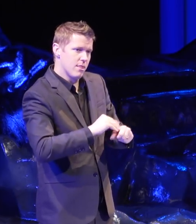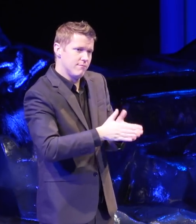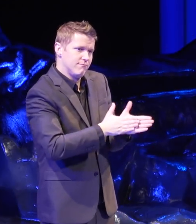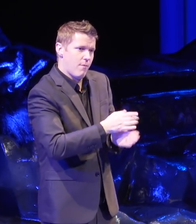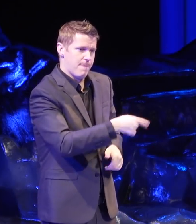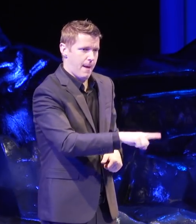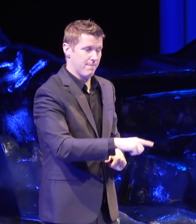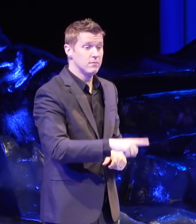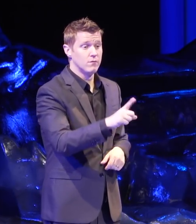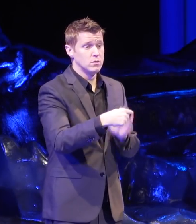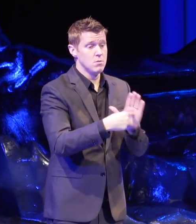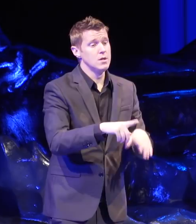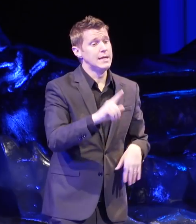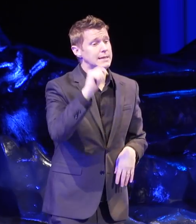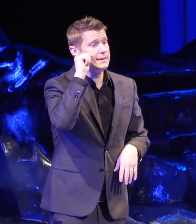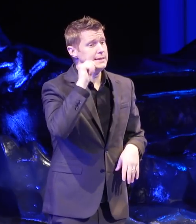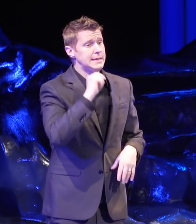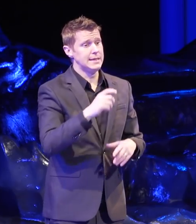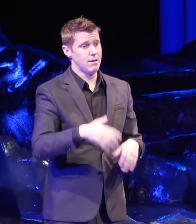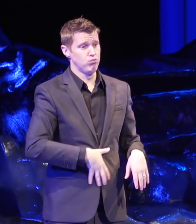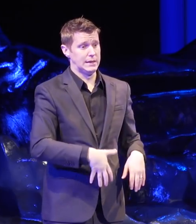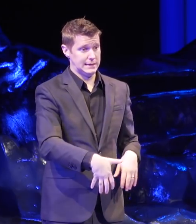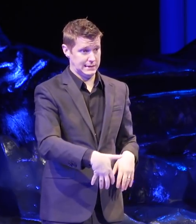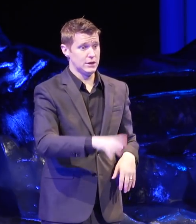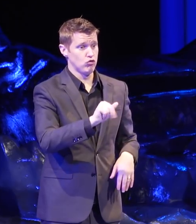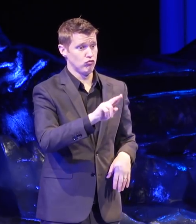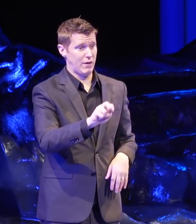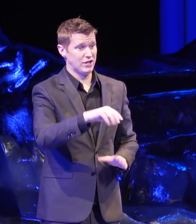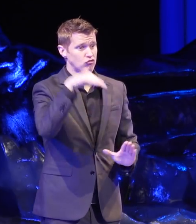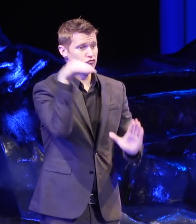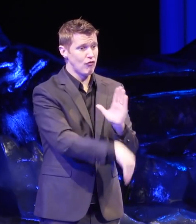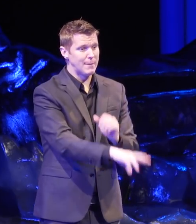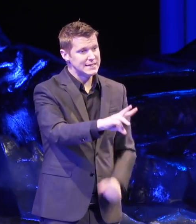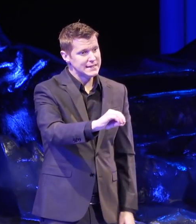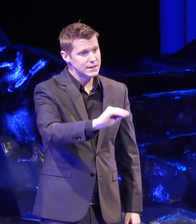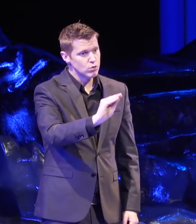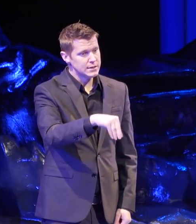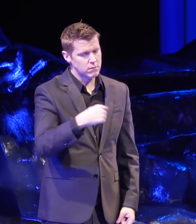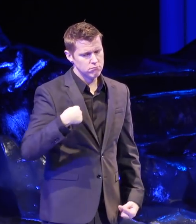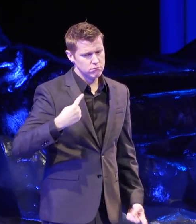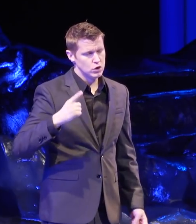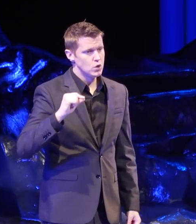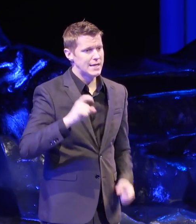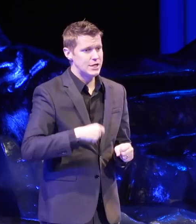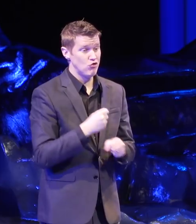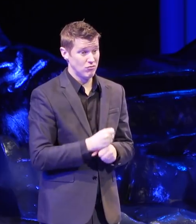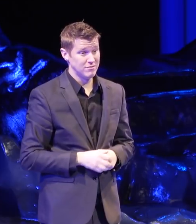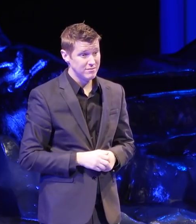Teen pregnancy rates in the US have dropped 60% in the last 20 years.